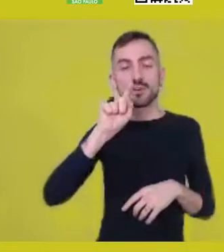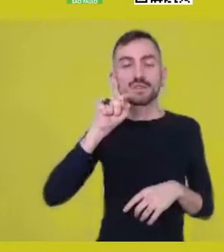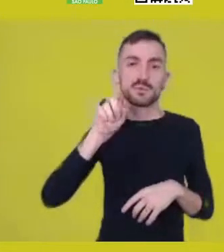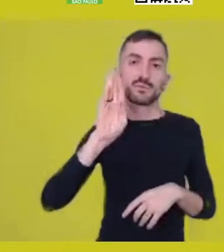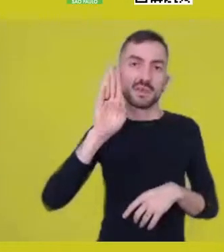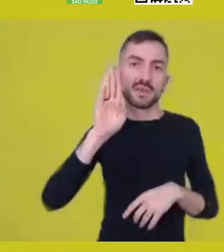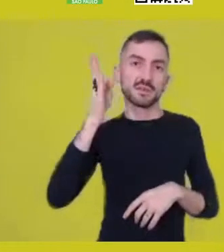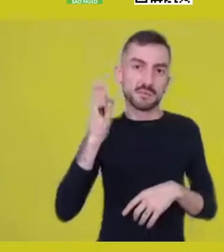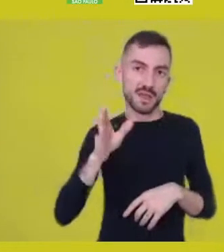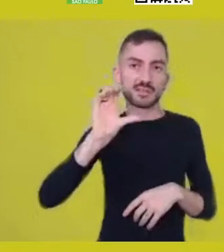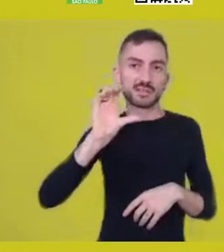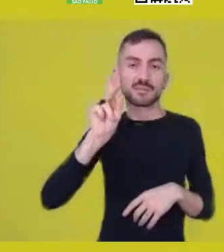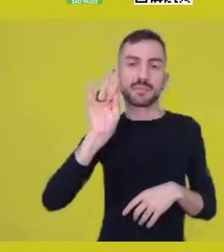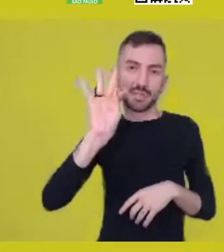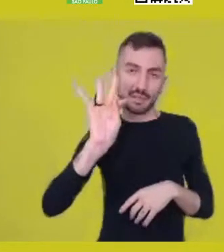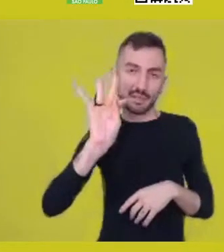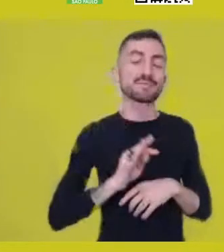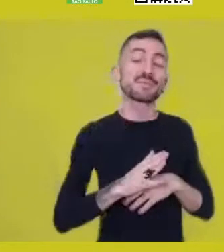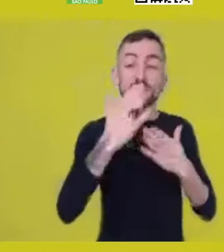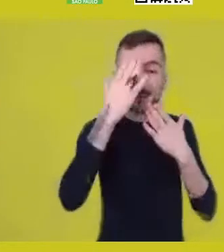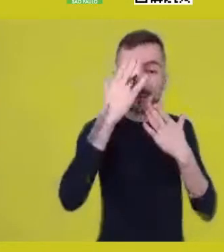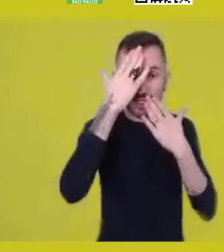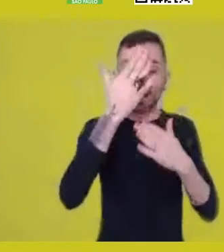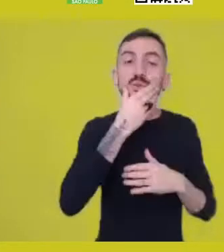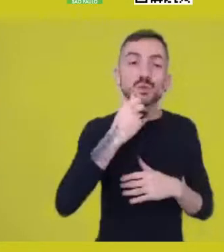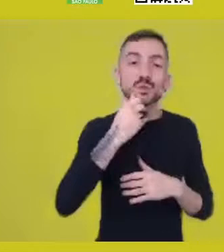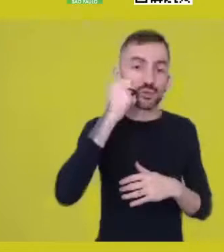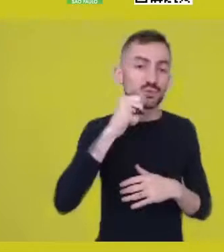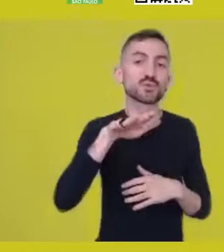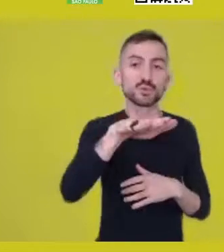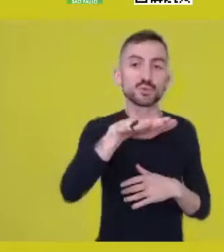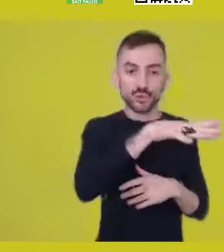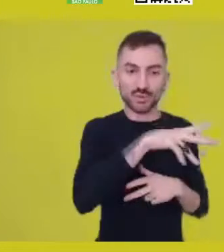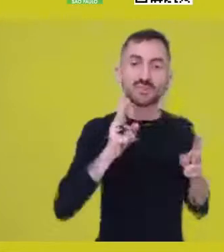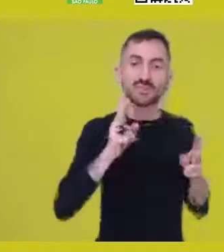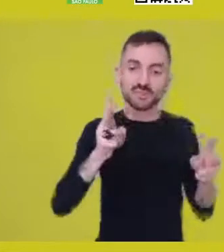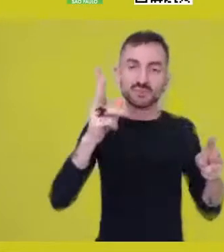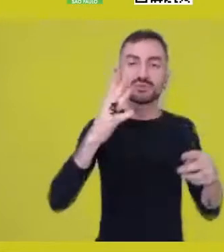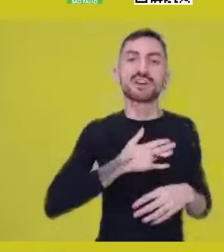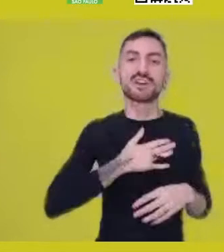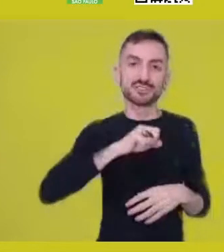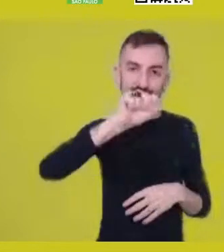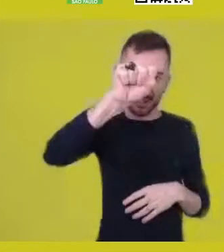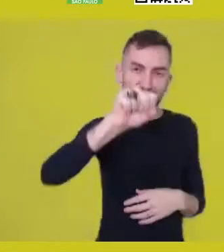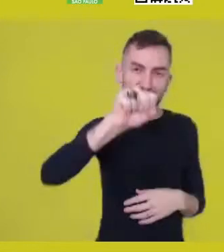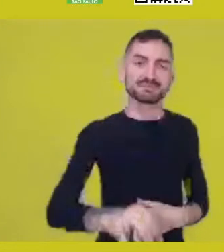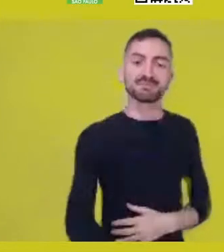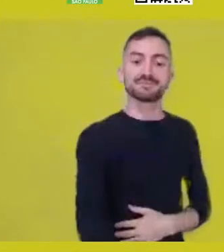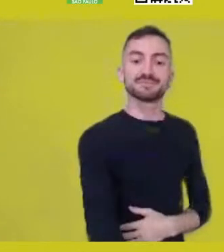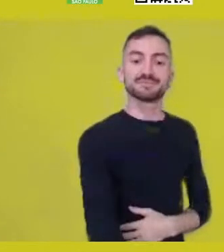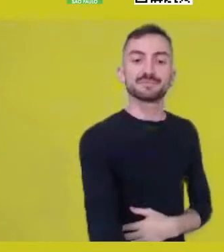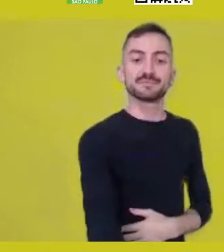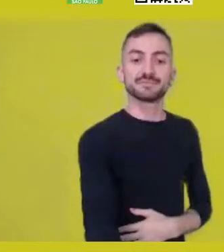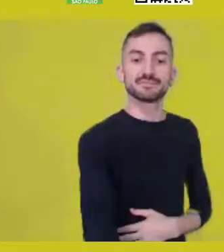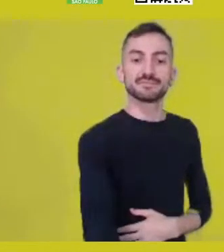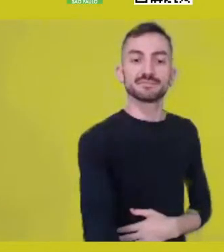Once again, thank you, everyone, and let’s move on. Ashe, ashe. -Good afternoon. Ashe.